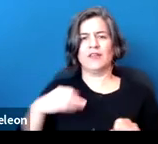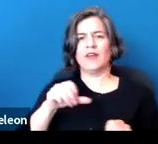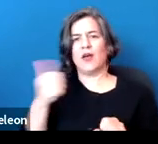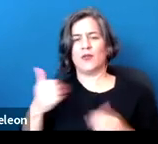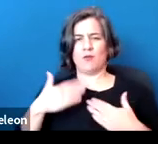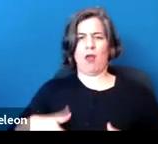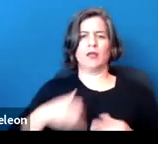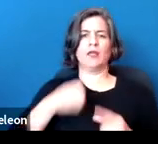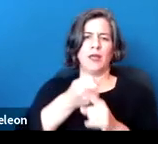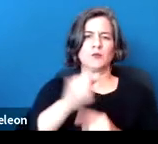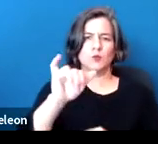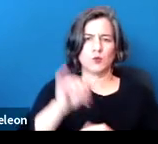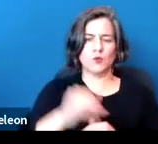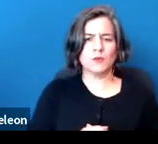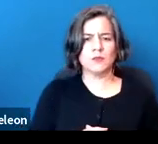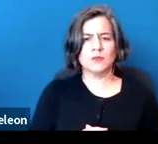We certainly also have sensory disabilities.